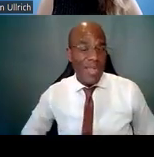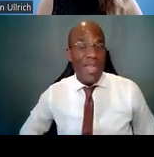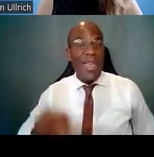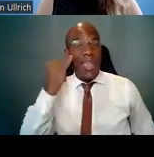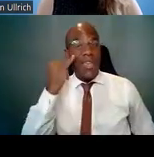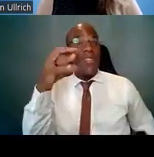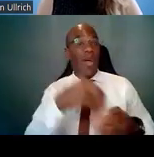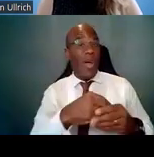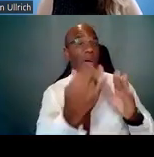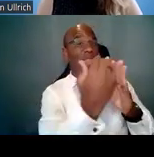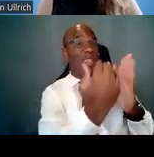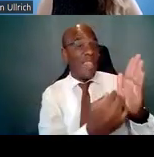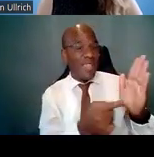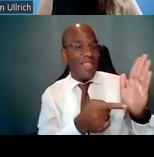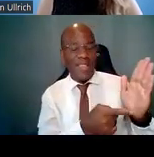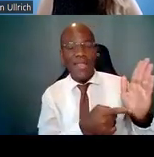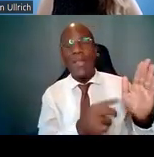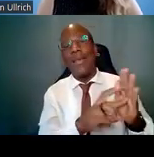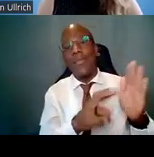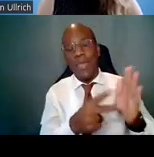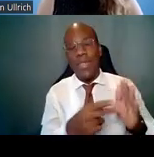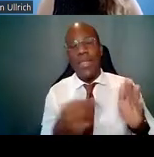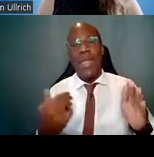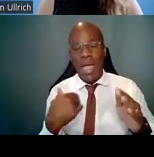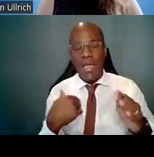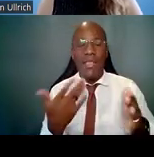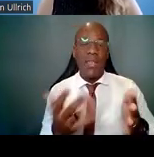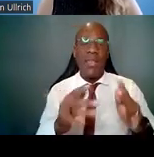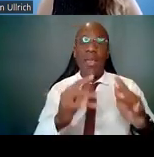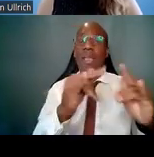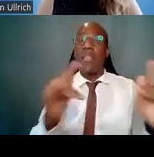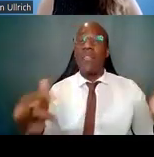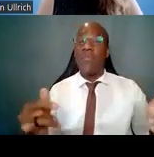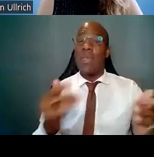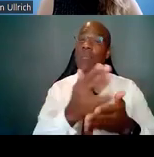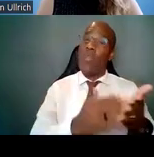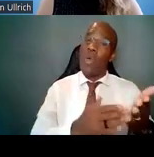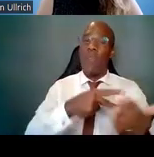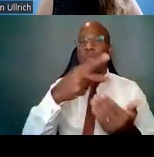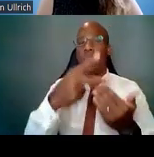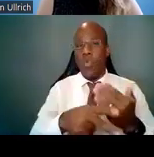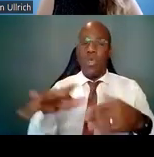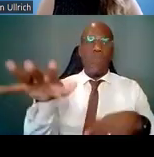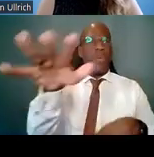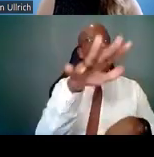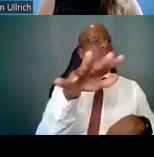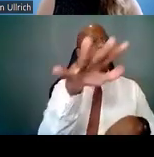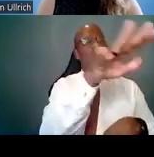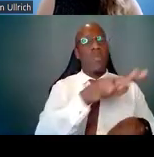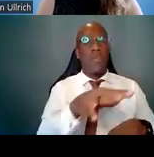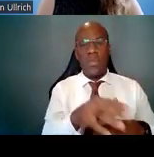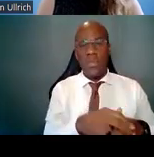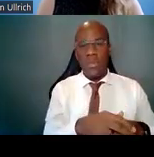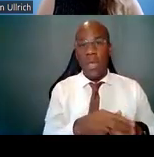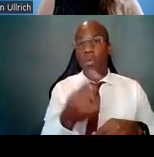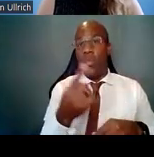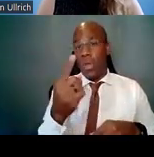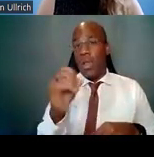then there is a diversity version of the program somewhere out there that at least one IC supports at this moment.